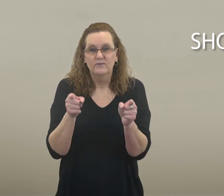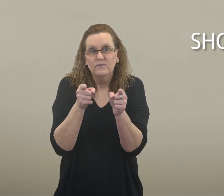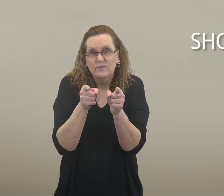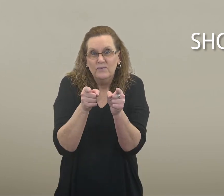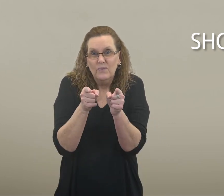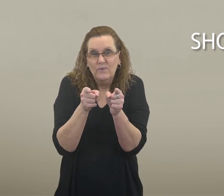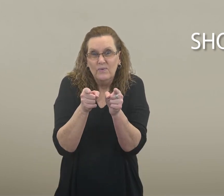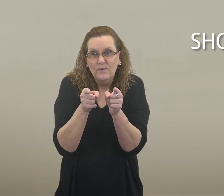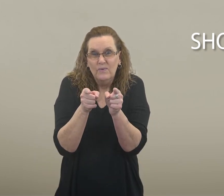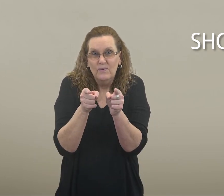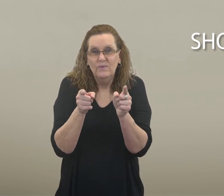short